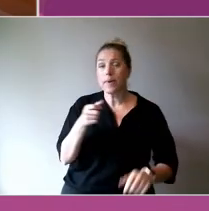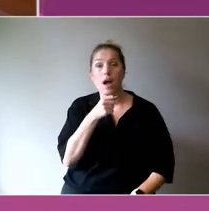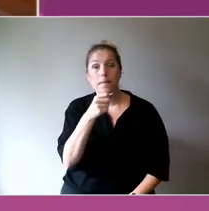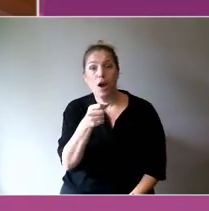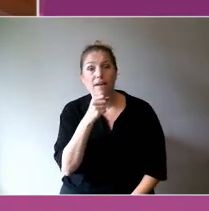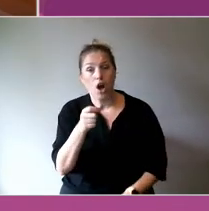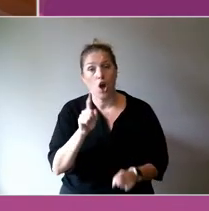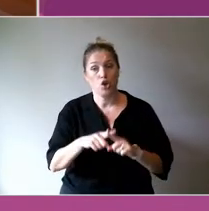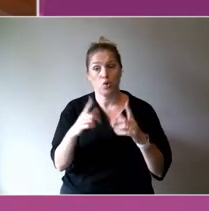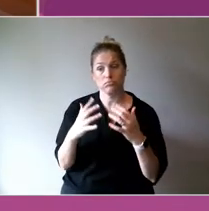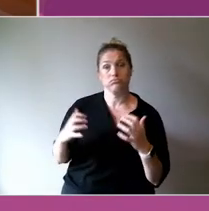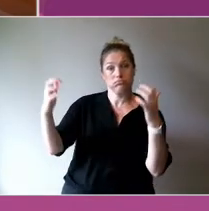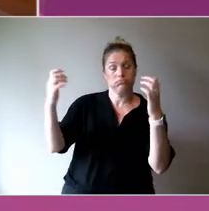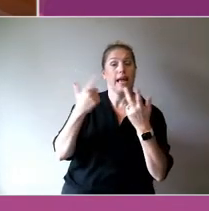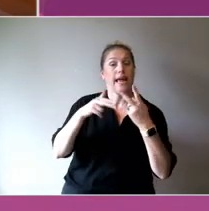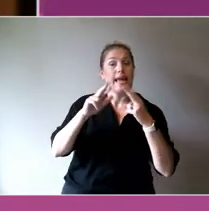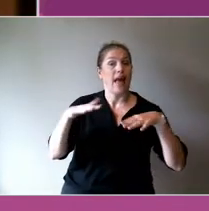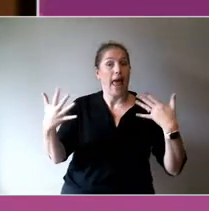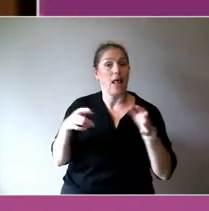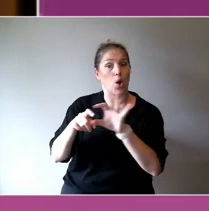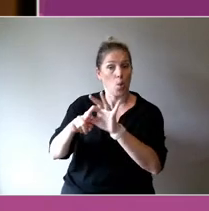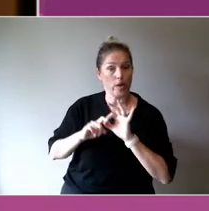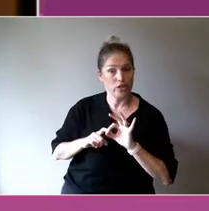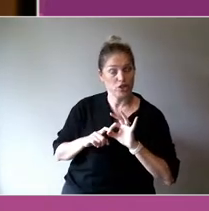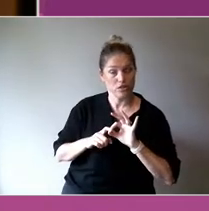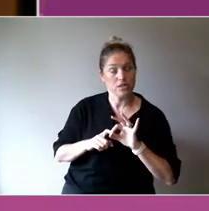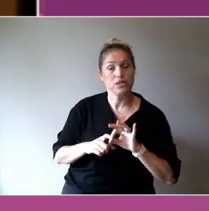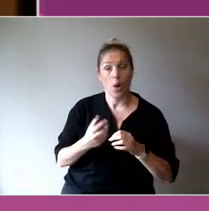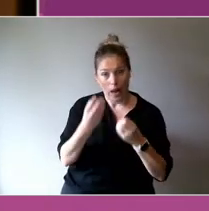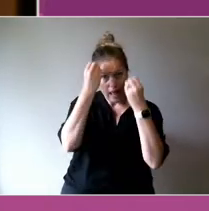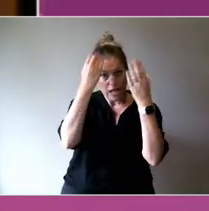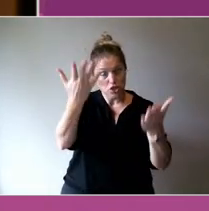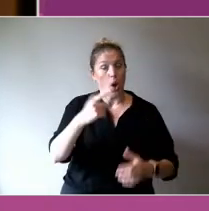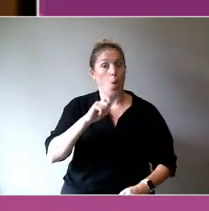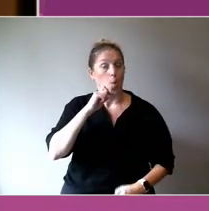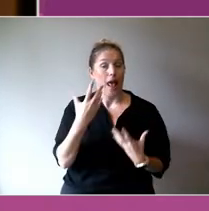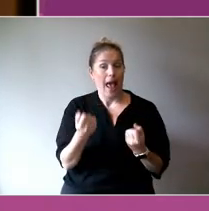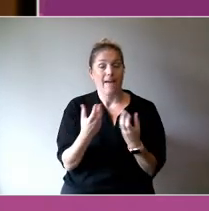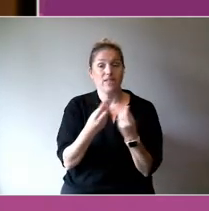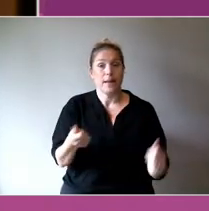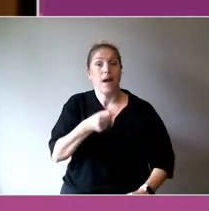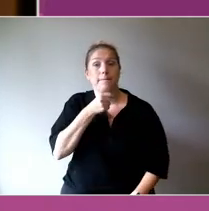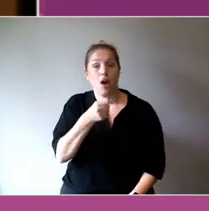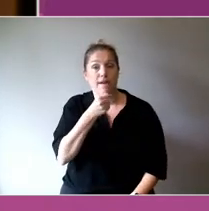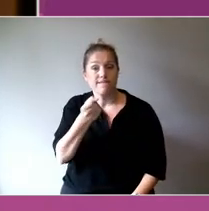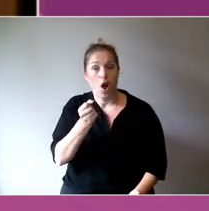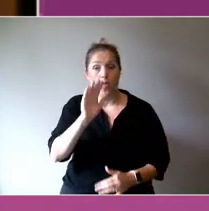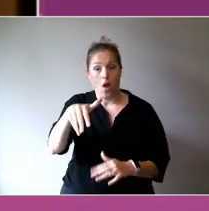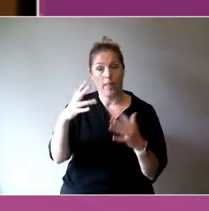There will be a couple of mikes roaming on the floor, those of you joining us online,